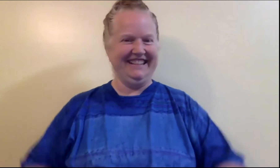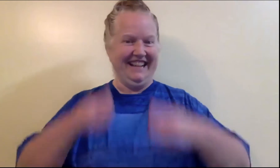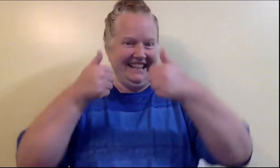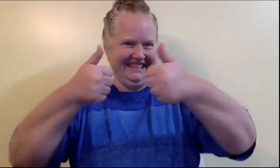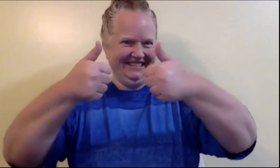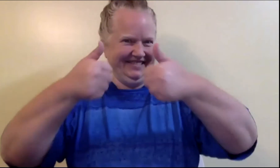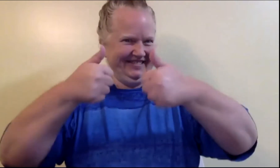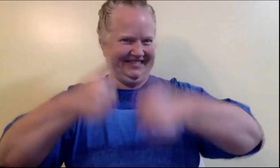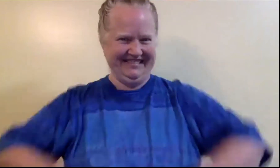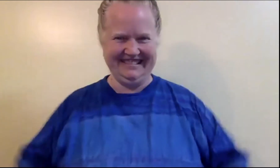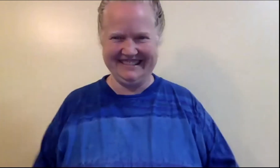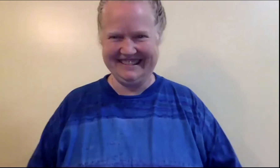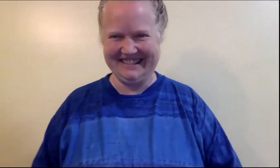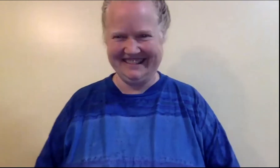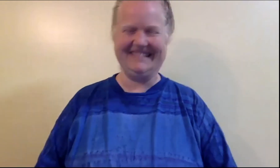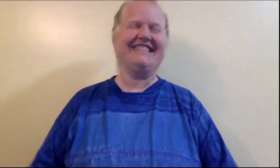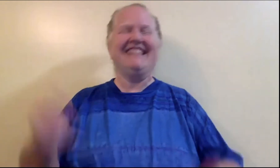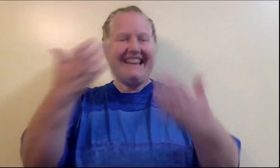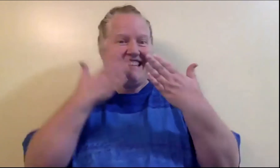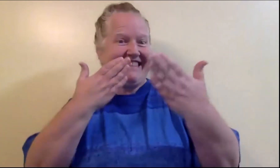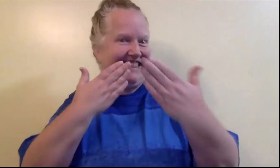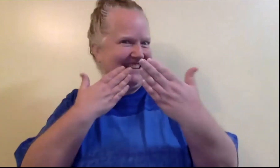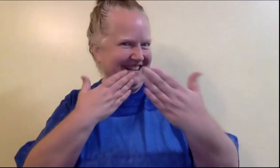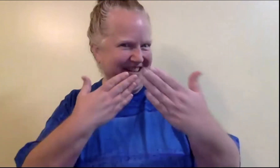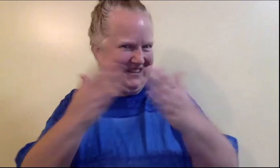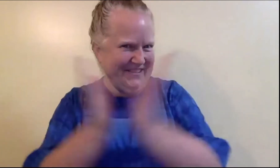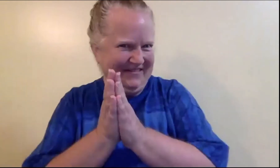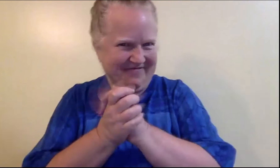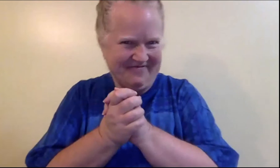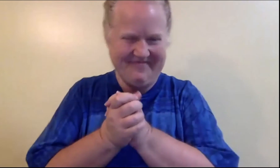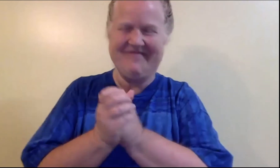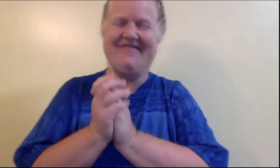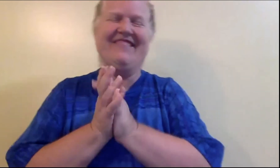Great, thank you!